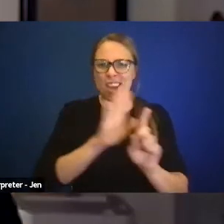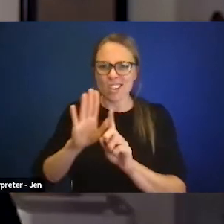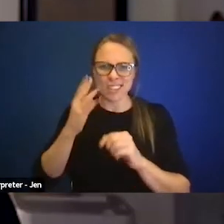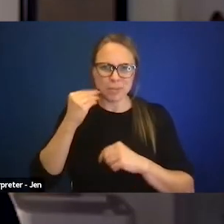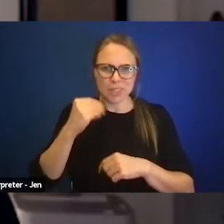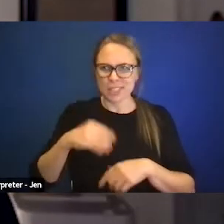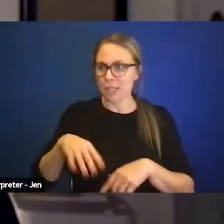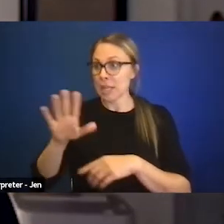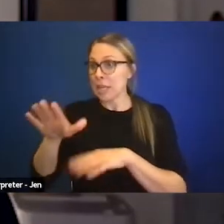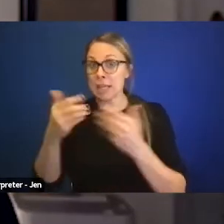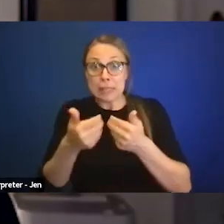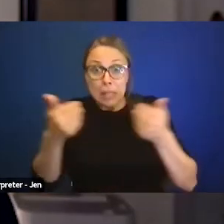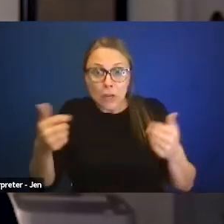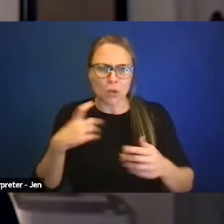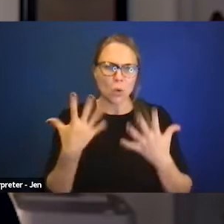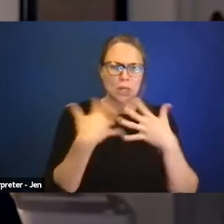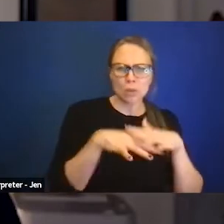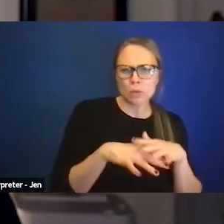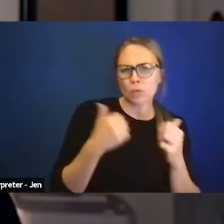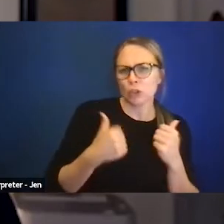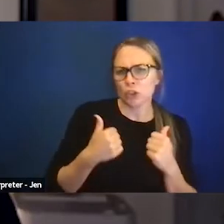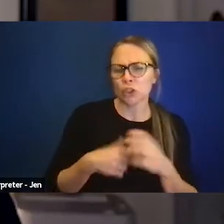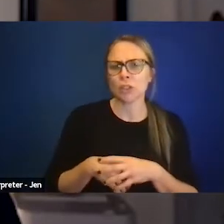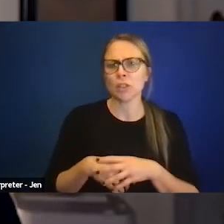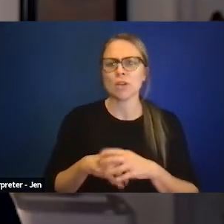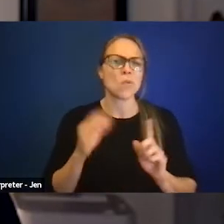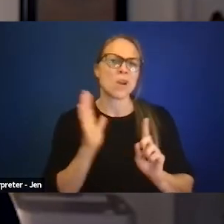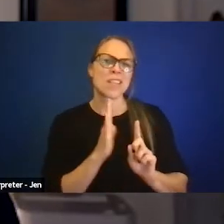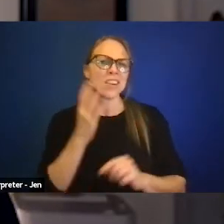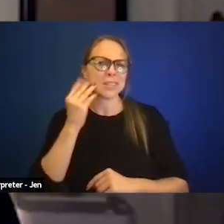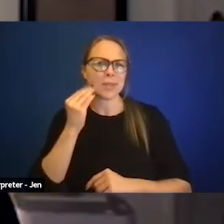What are their experiences with receiving appropriate